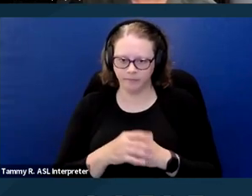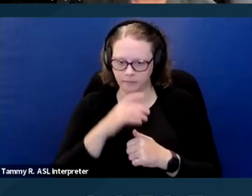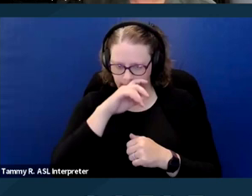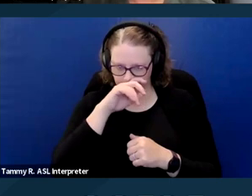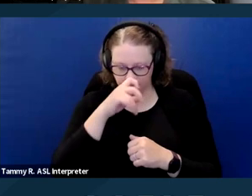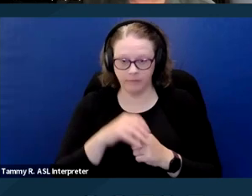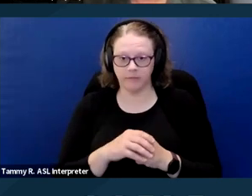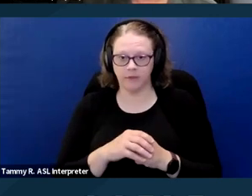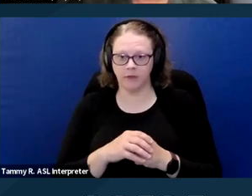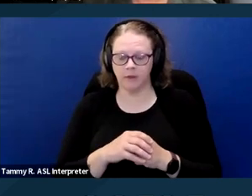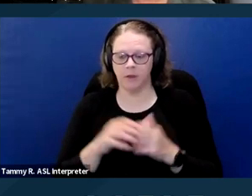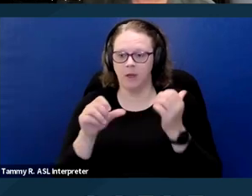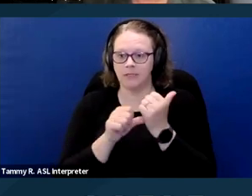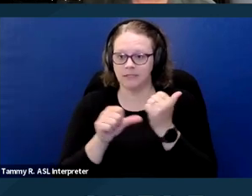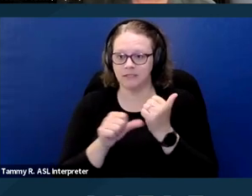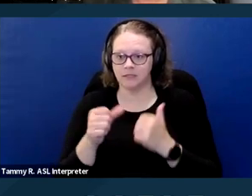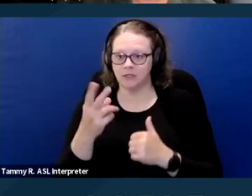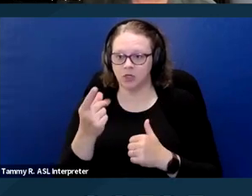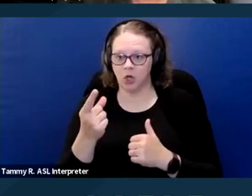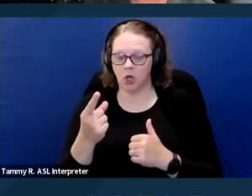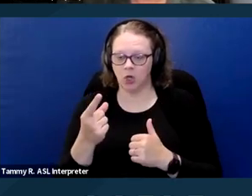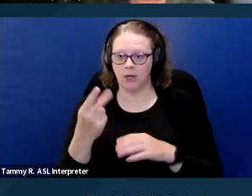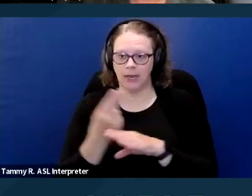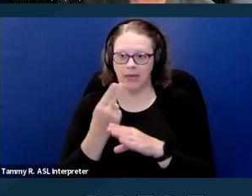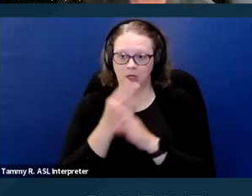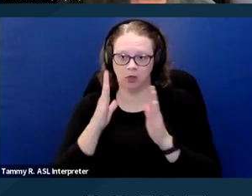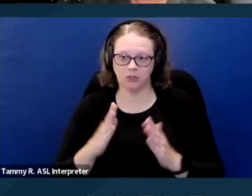Assistance dog handlers do have responsibilities.